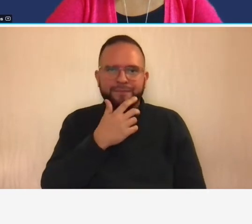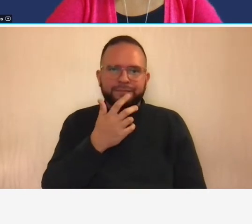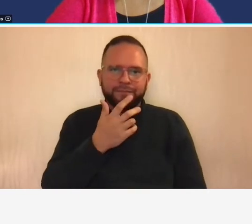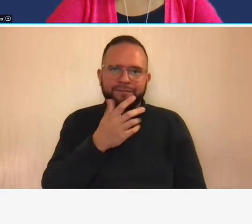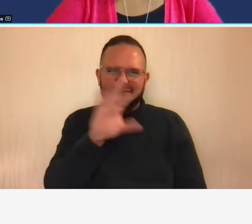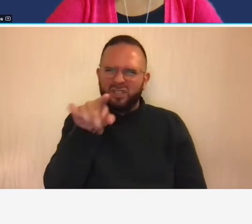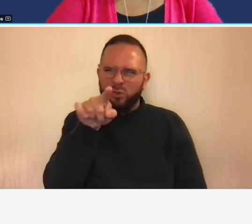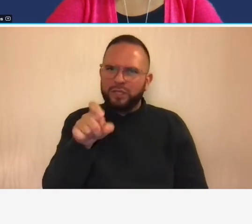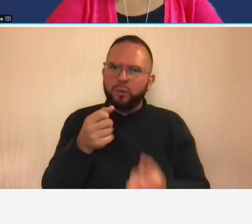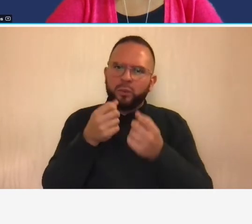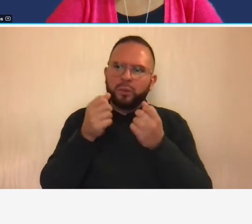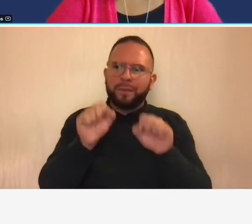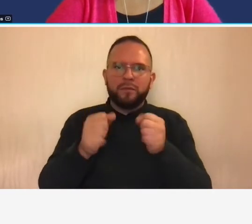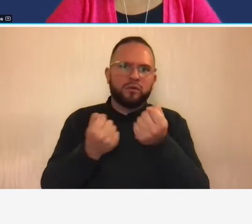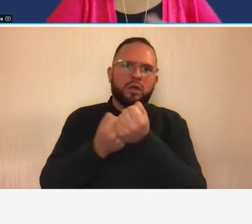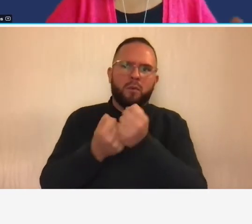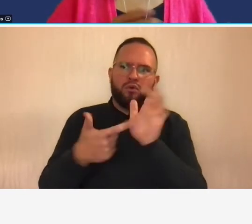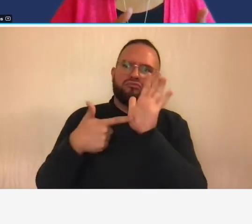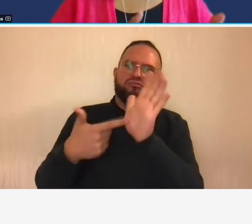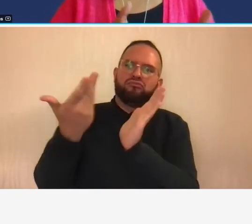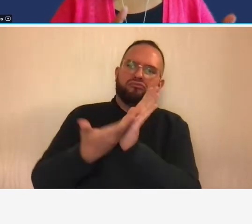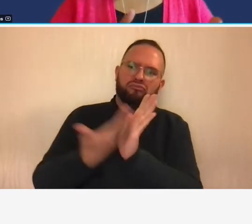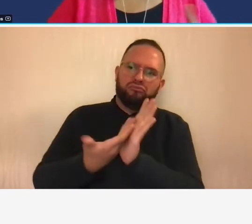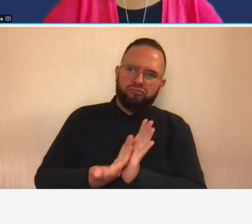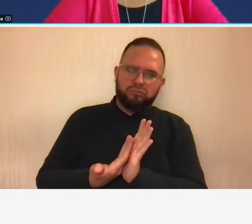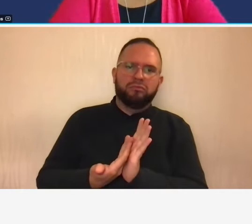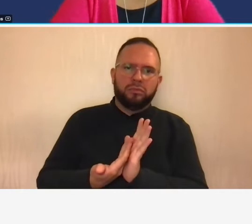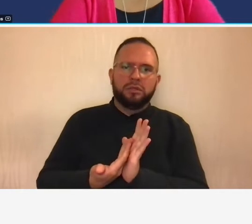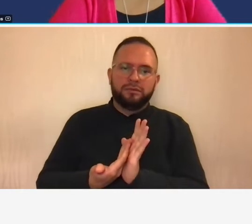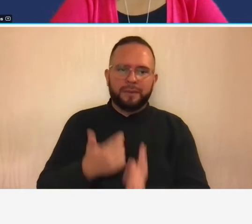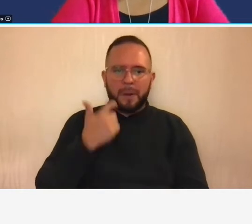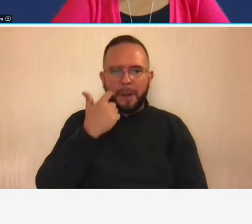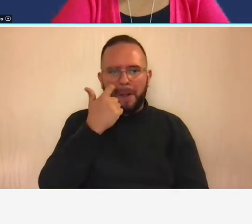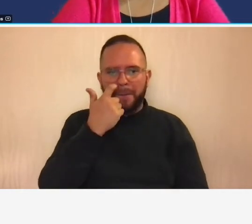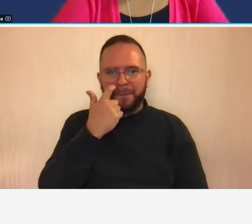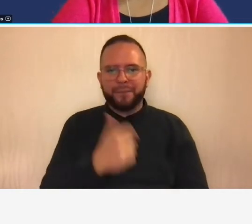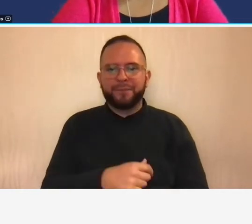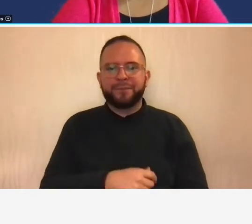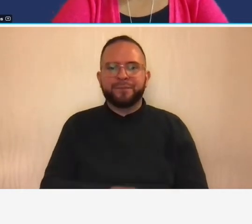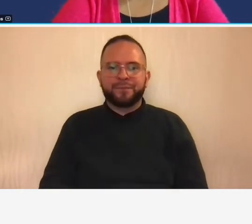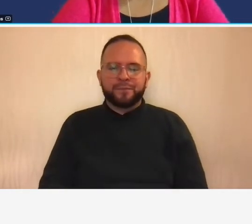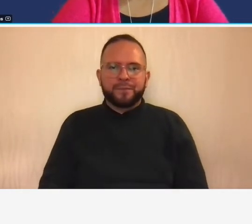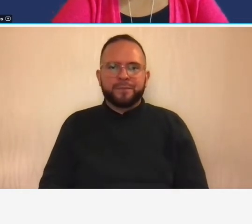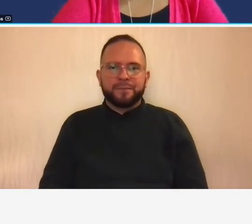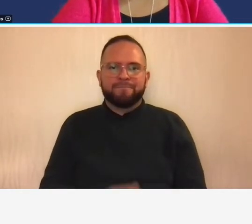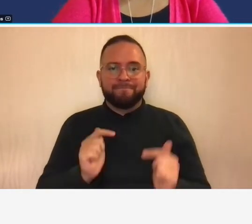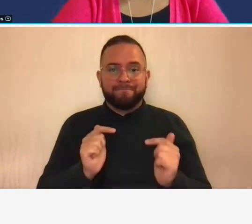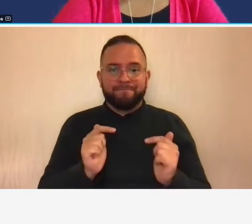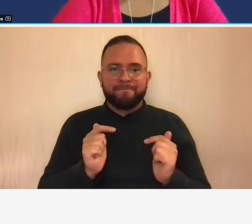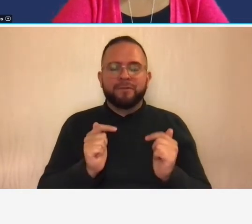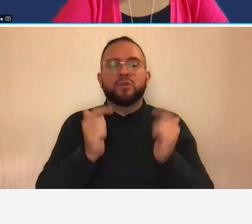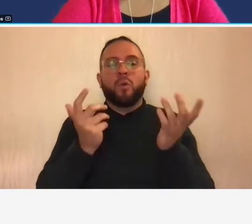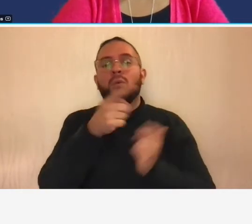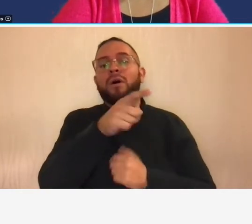way that you're doing it the allocability of it makes sense so with uh with um abc company if you